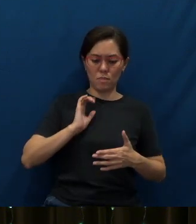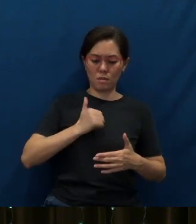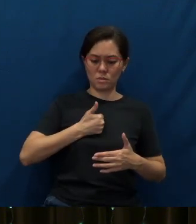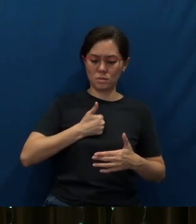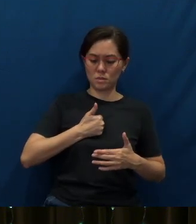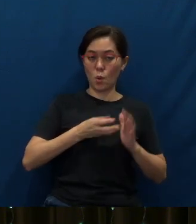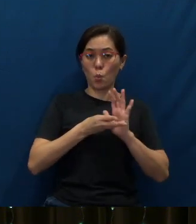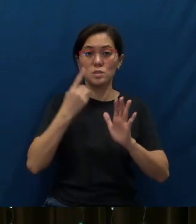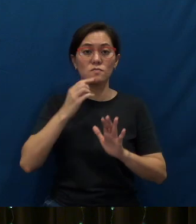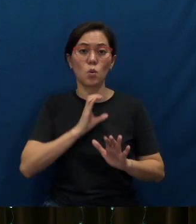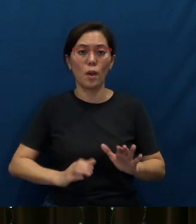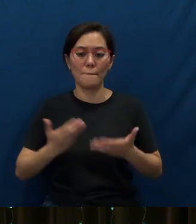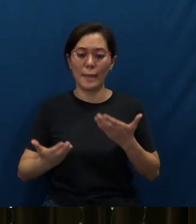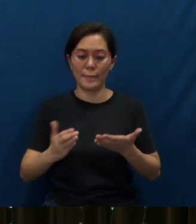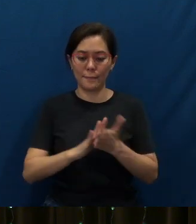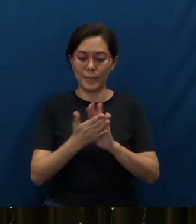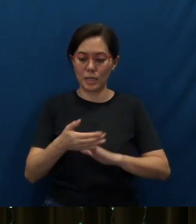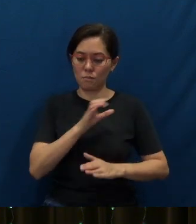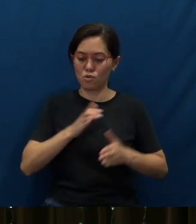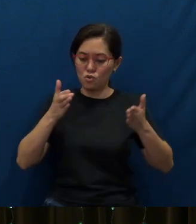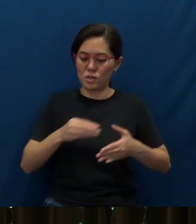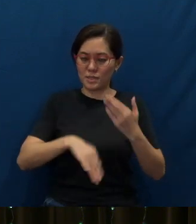You know, perhaps becoming a Christian in Singapore